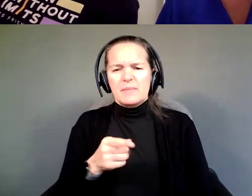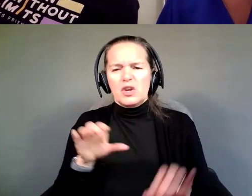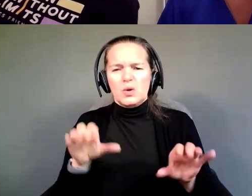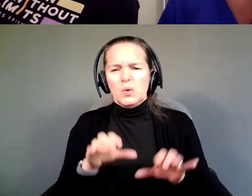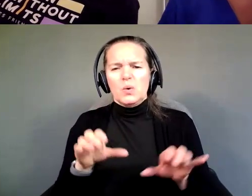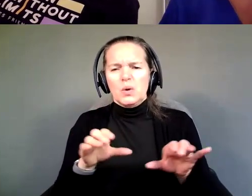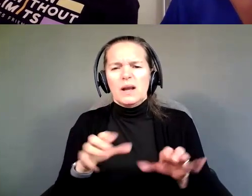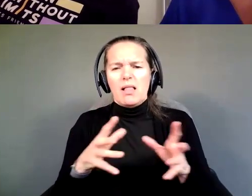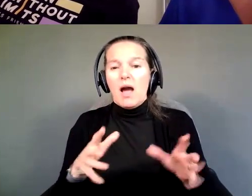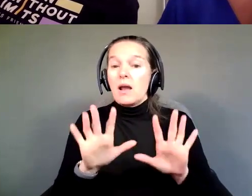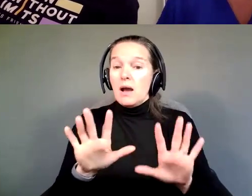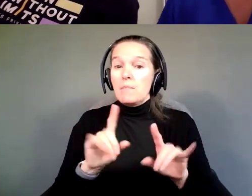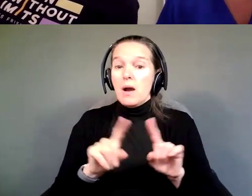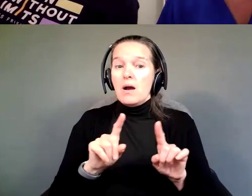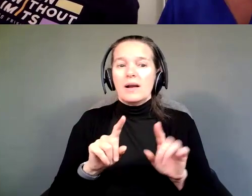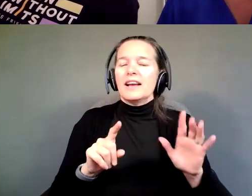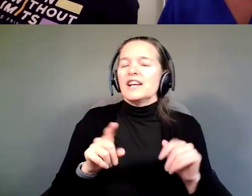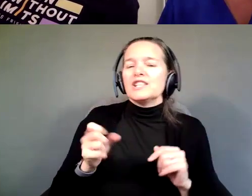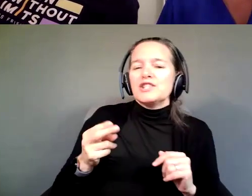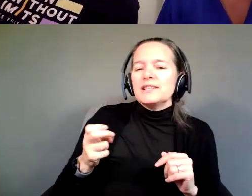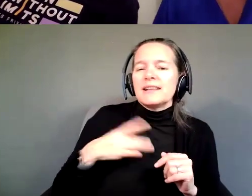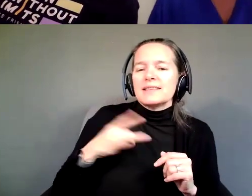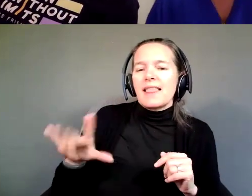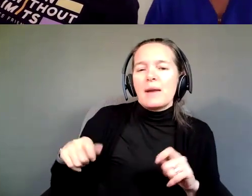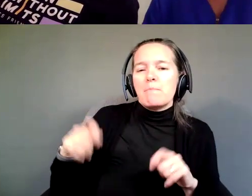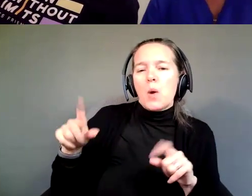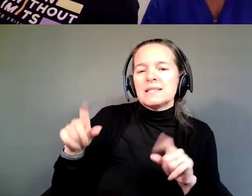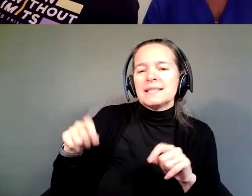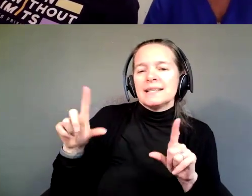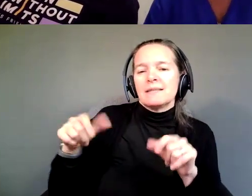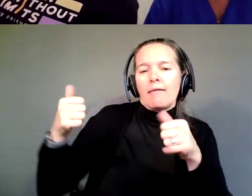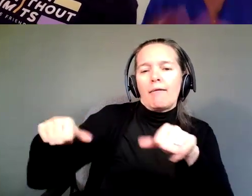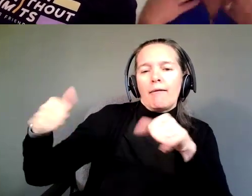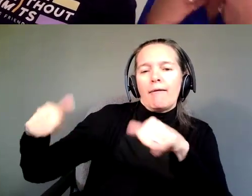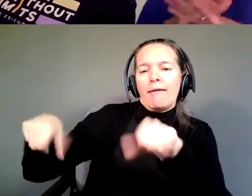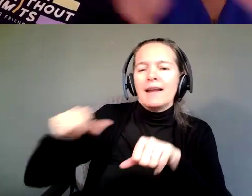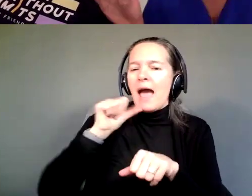But like I said, we've been in the middle >> MICHAEL COYNE: She doesn't like posting. She's not big on social media. I'm trying.